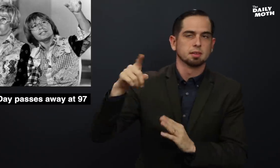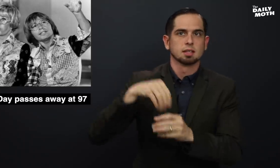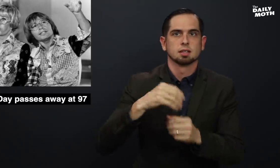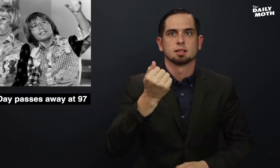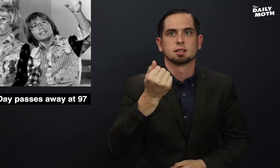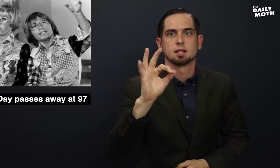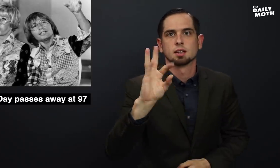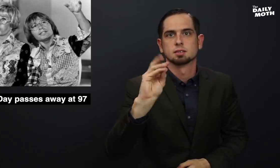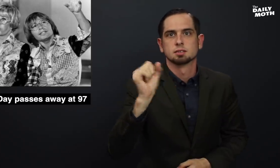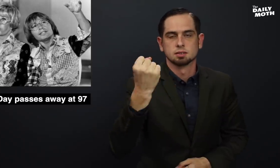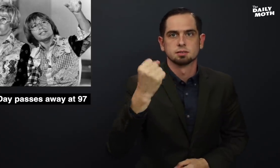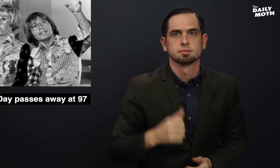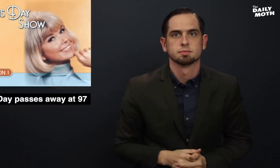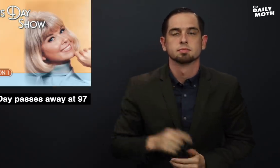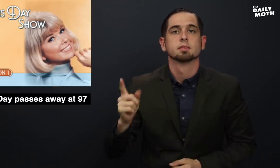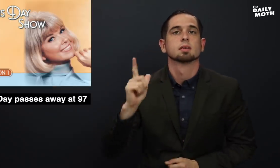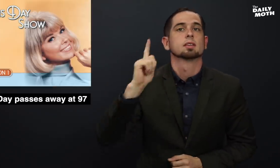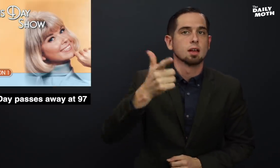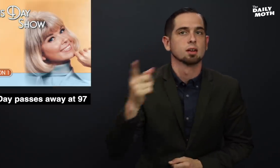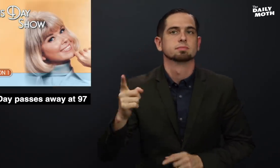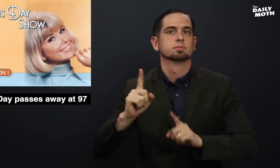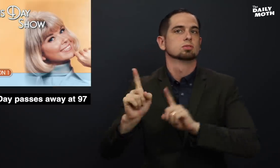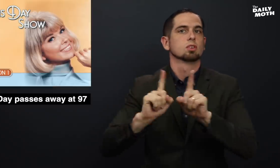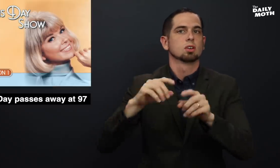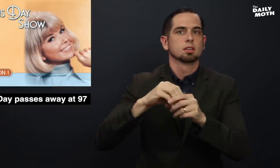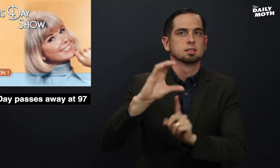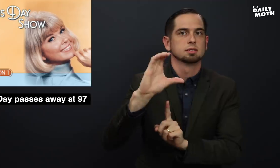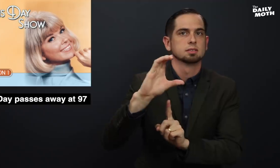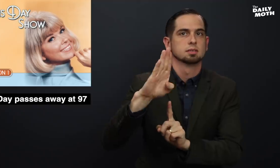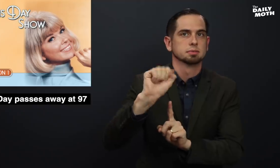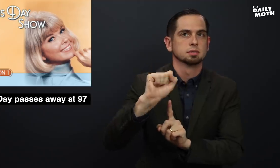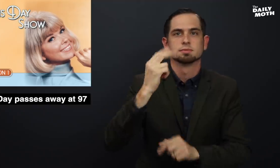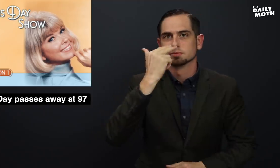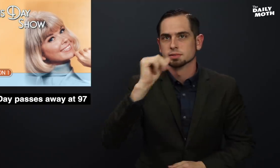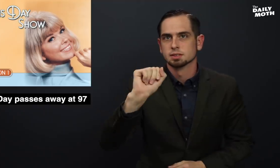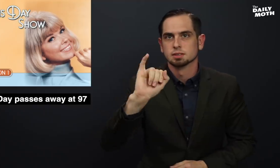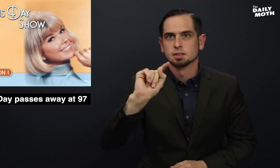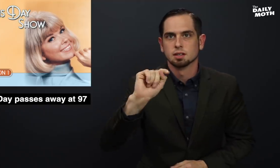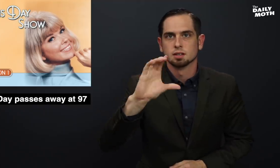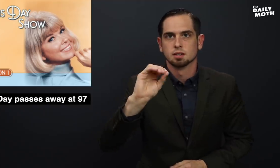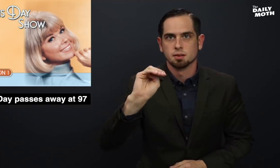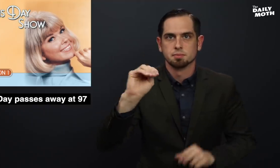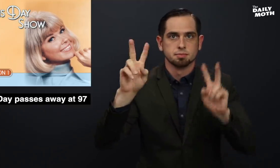performer in the 1960's. She later starred in a CBS sitcom,